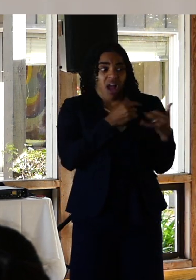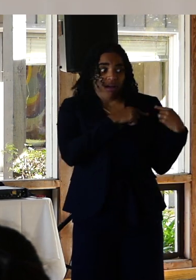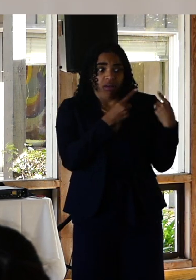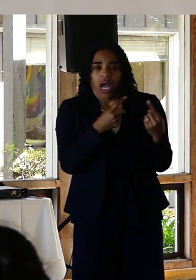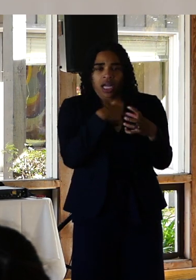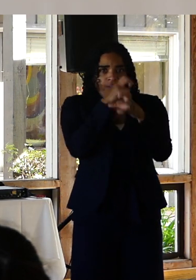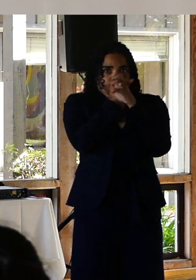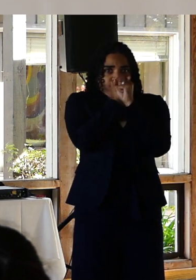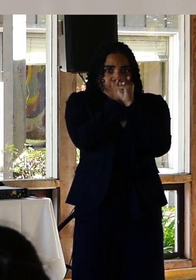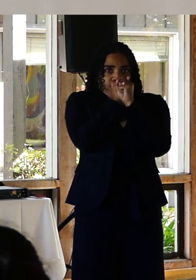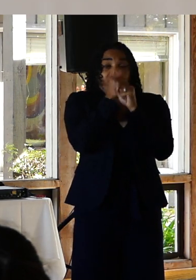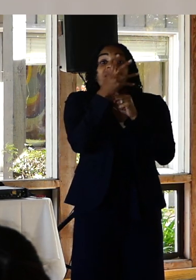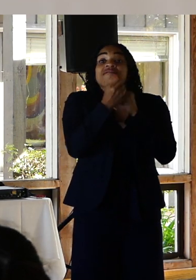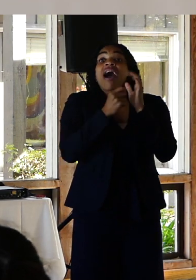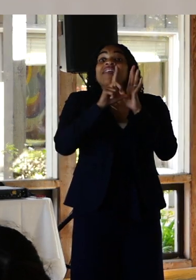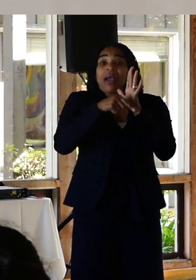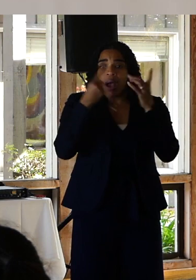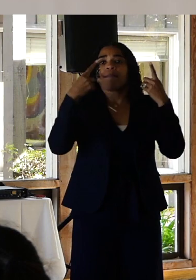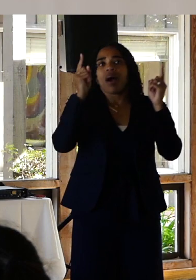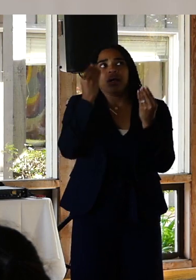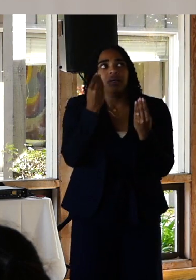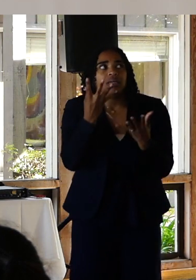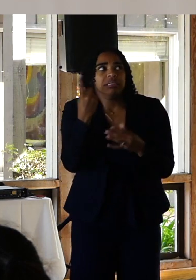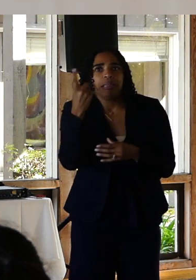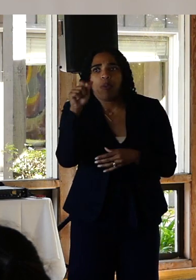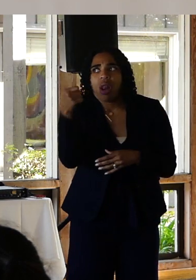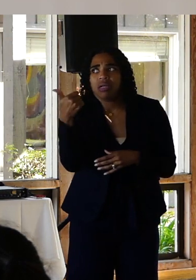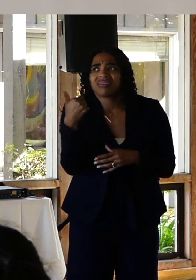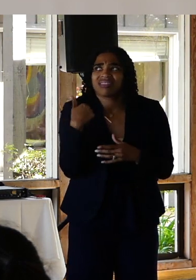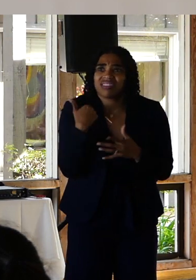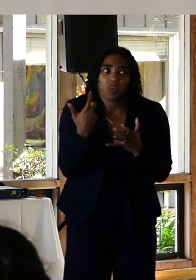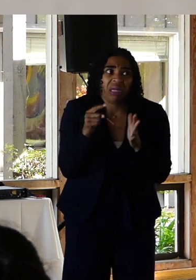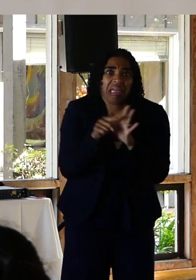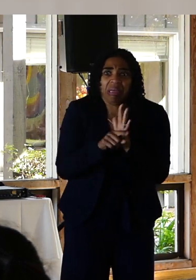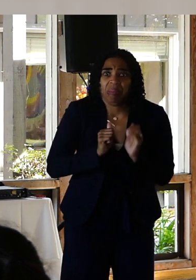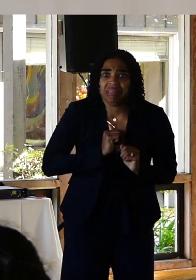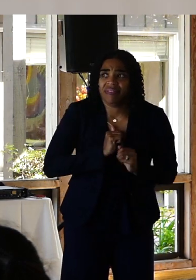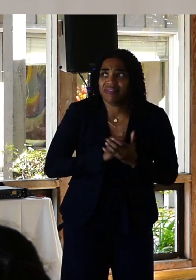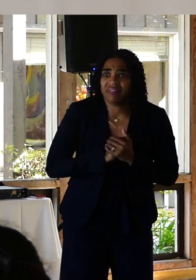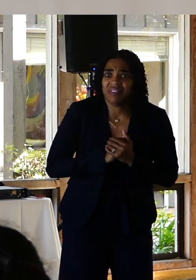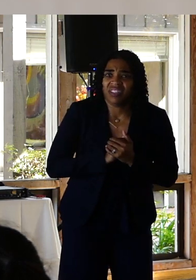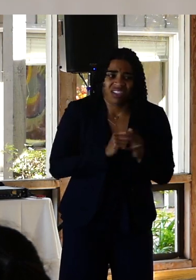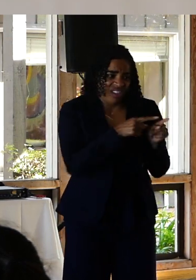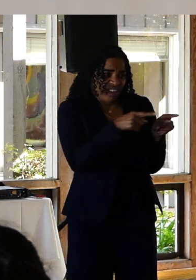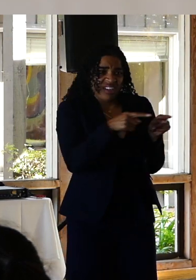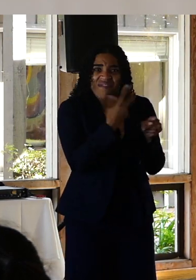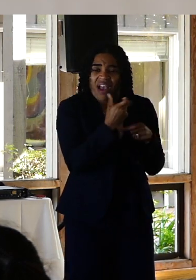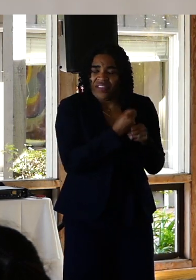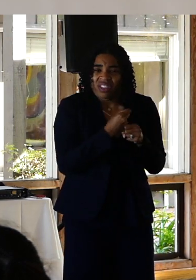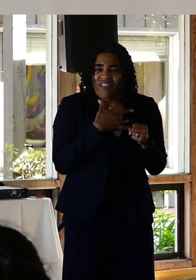that I was considering suicide. My first hospitalization of 51 50